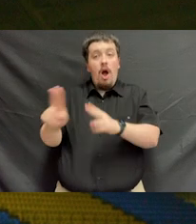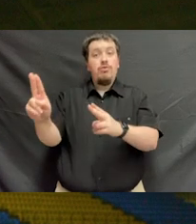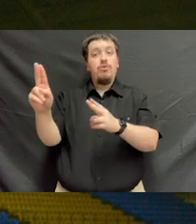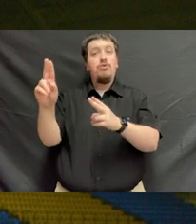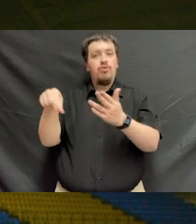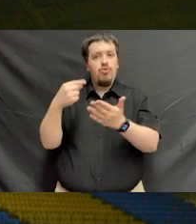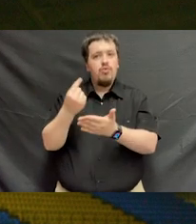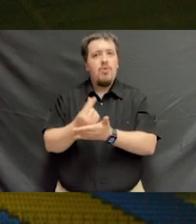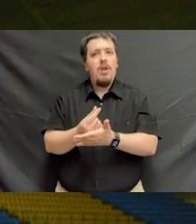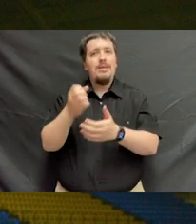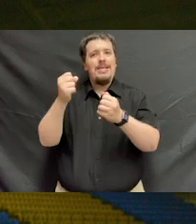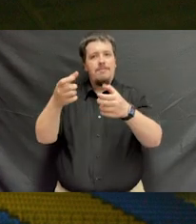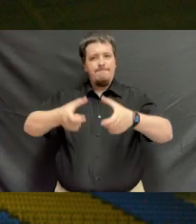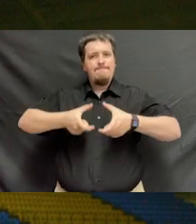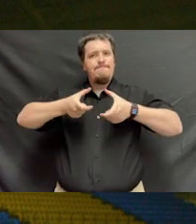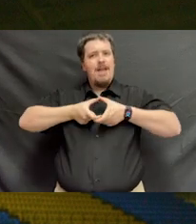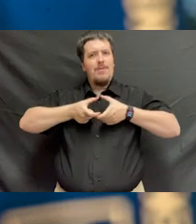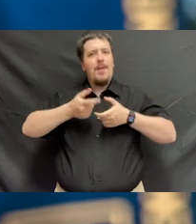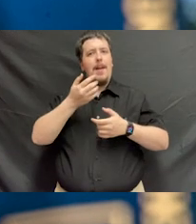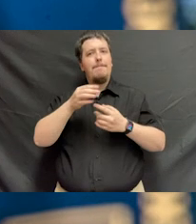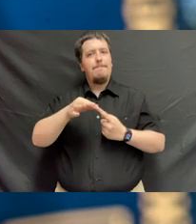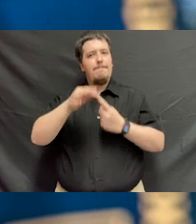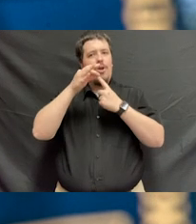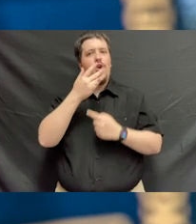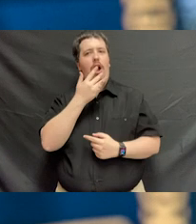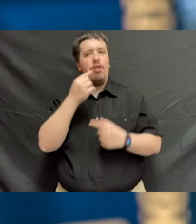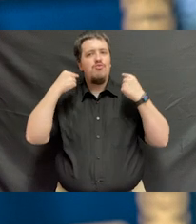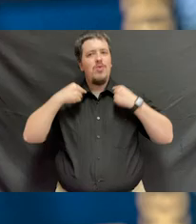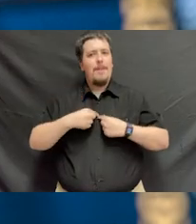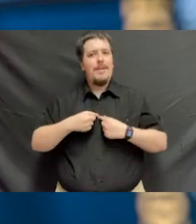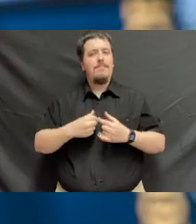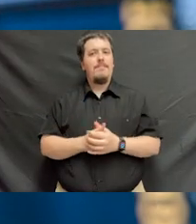Honors graduates receive medallions on special colored ribbons to note their distinction.